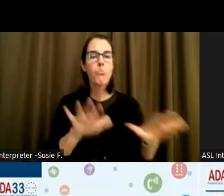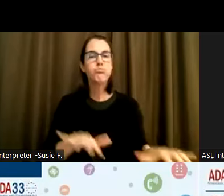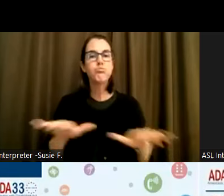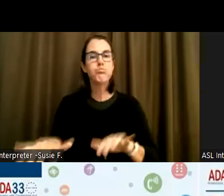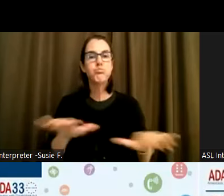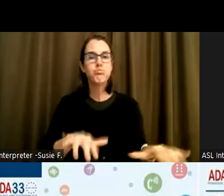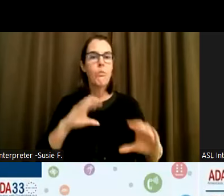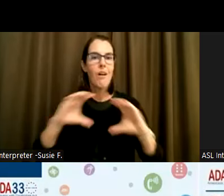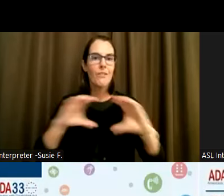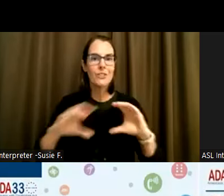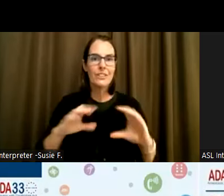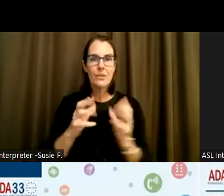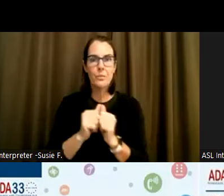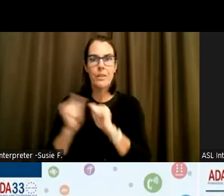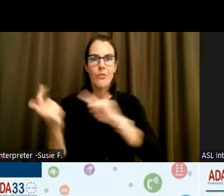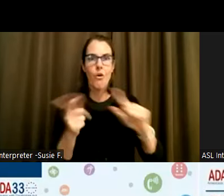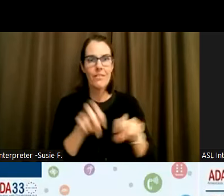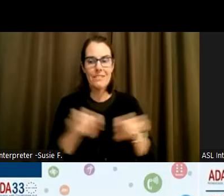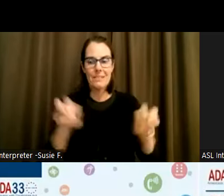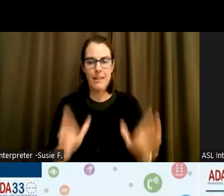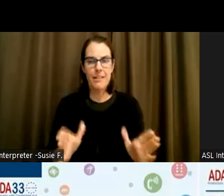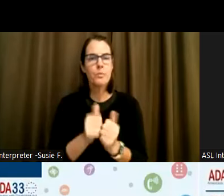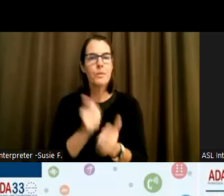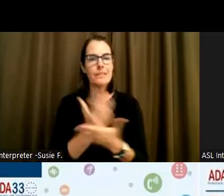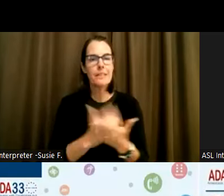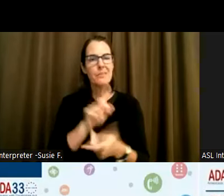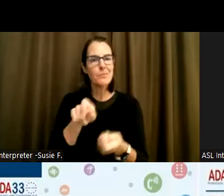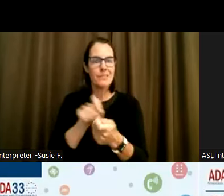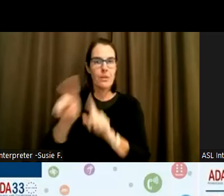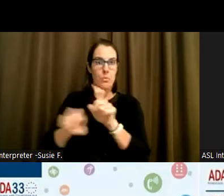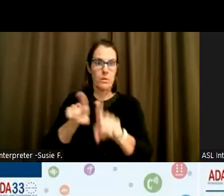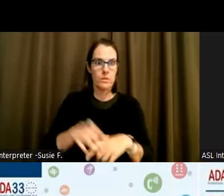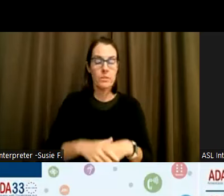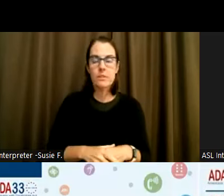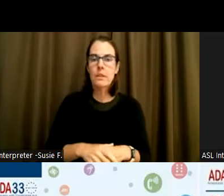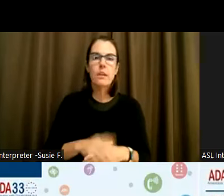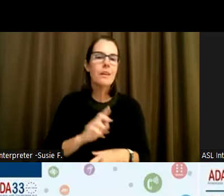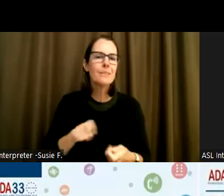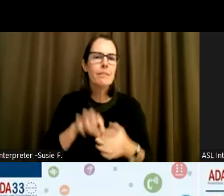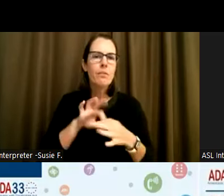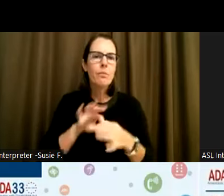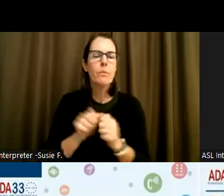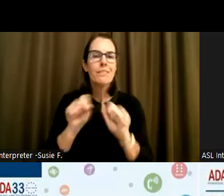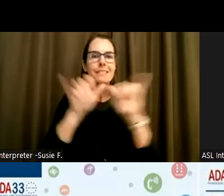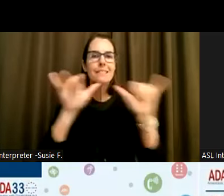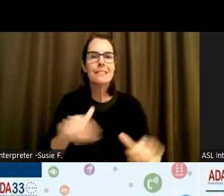conversation between all of us panelists with some set questions, just talking about how systemic barriers do impact people with